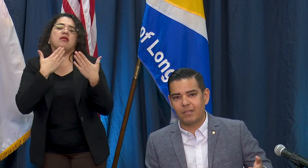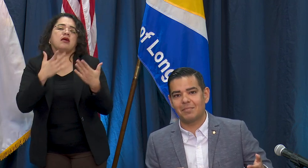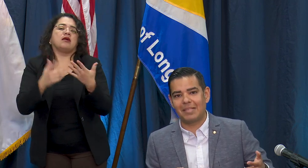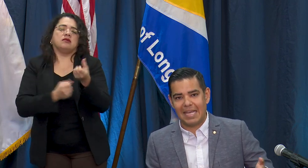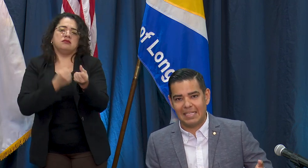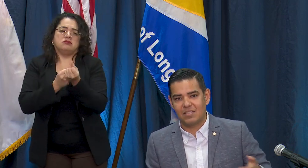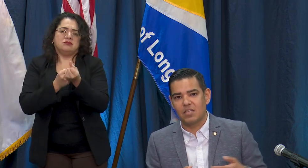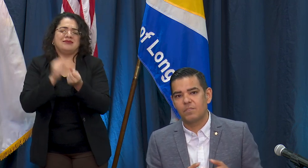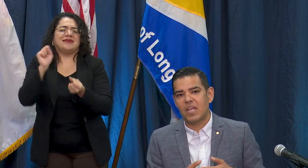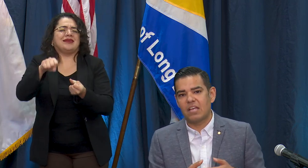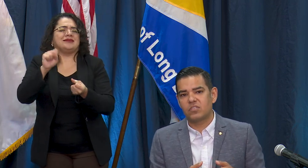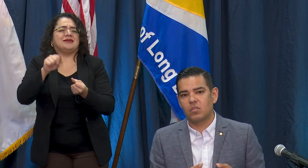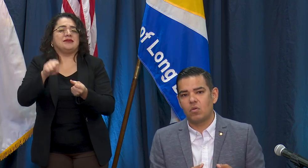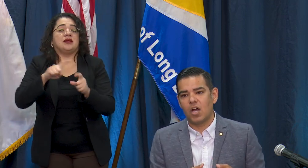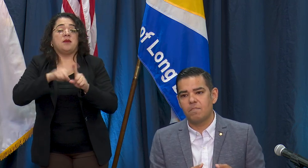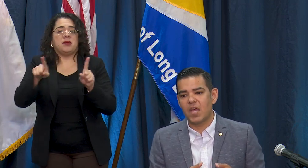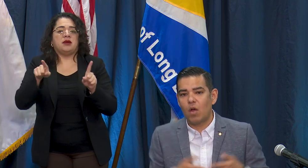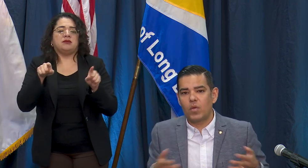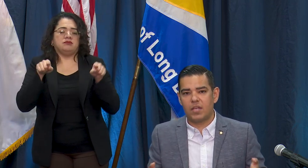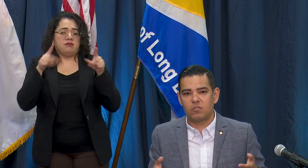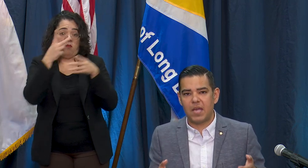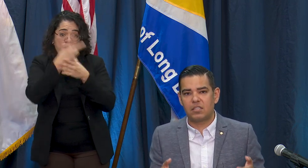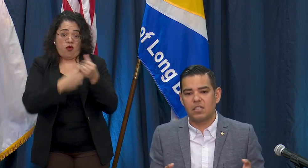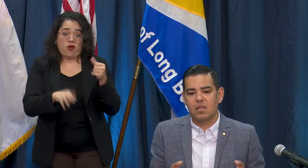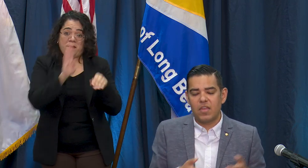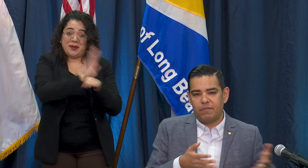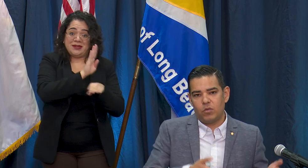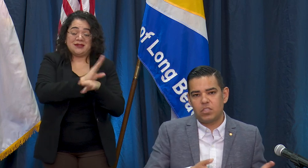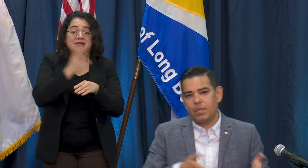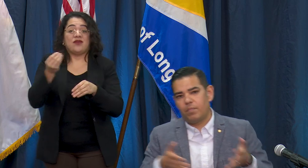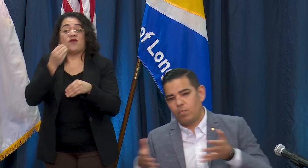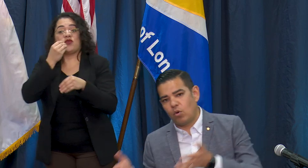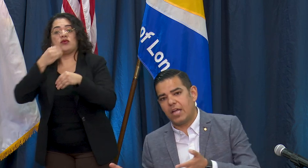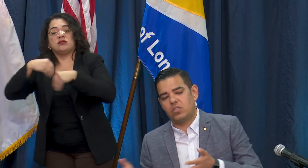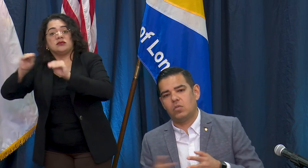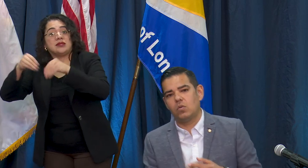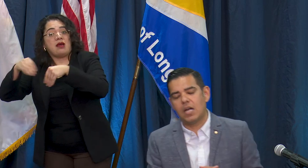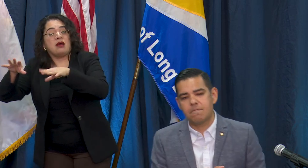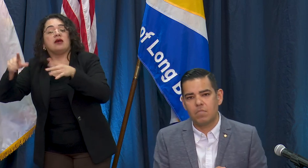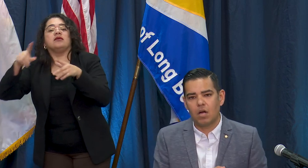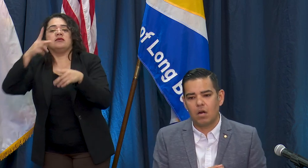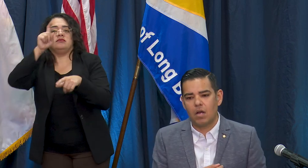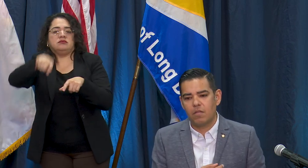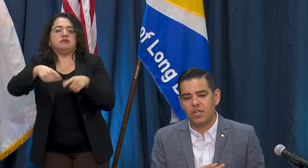out some guidance as to how we expect that food to be brought to the